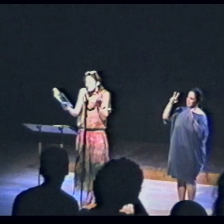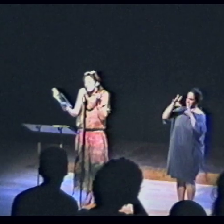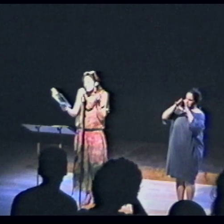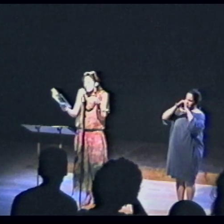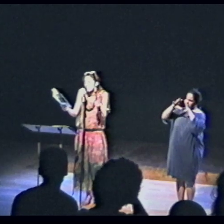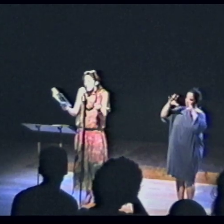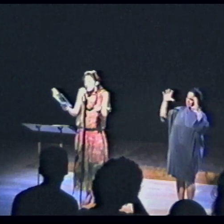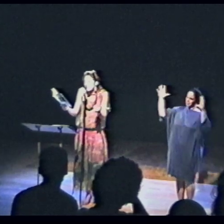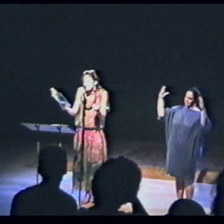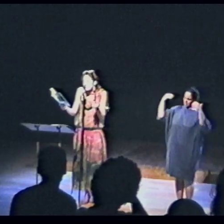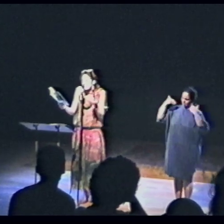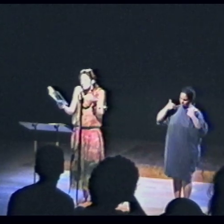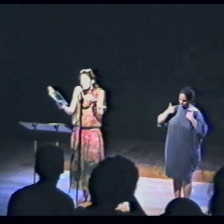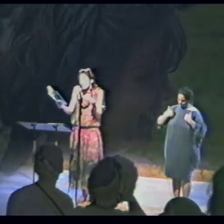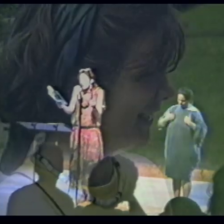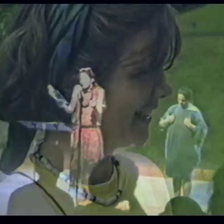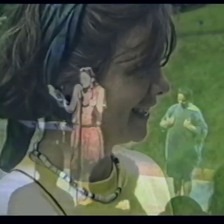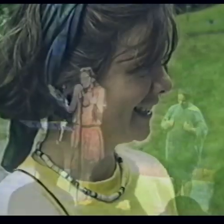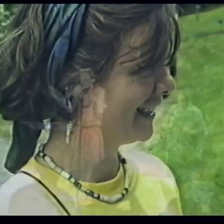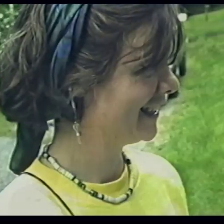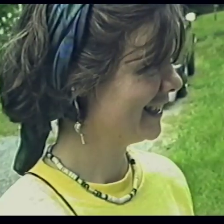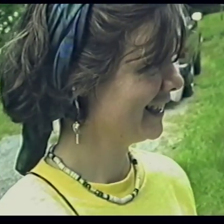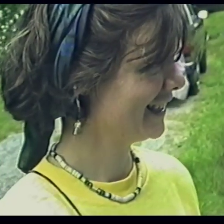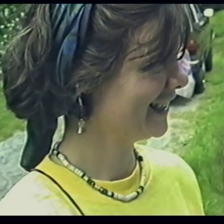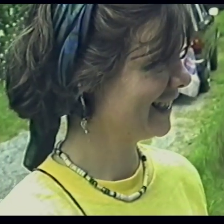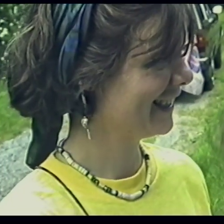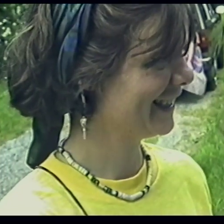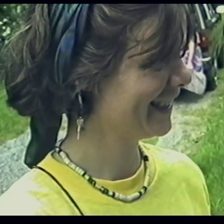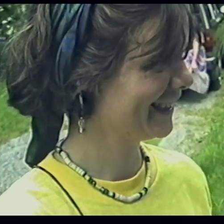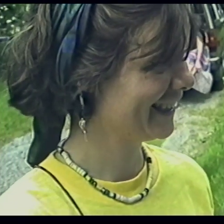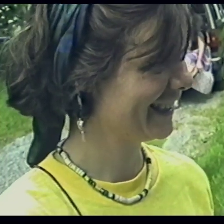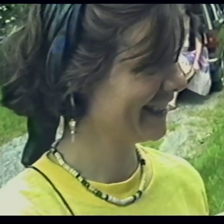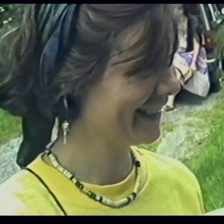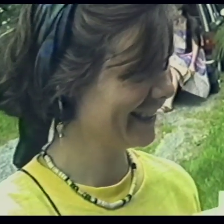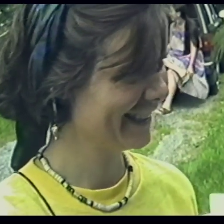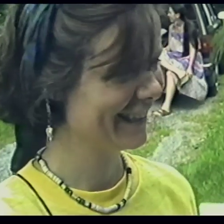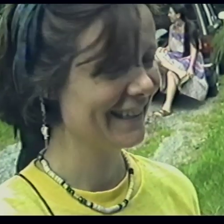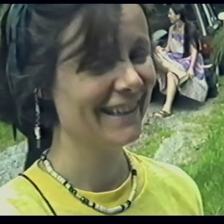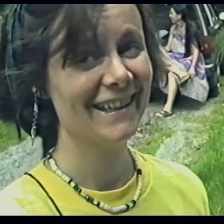People would ask such wonderful questions about the poems,